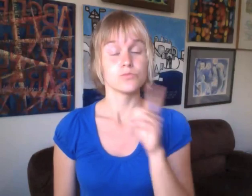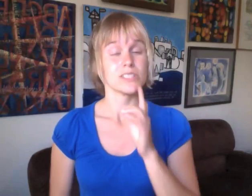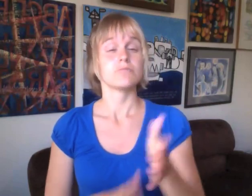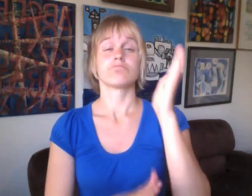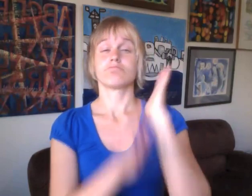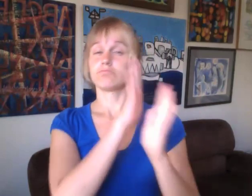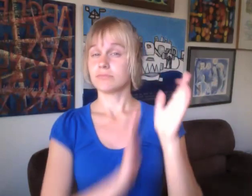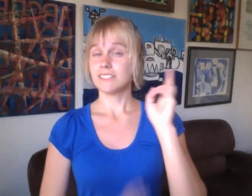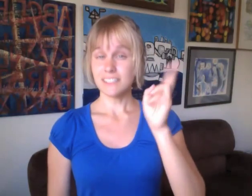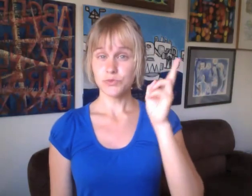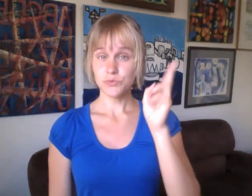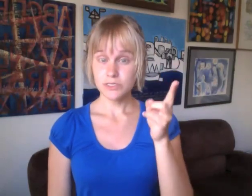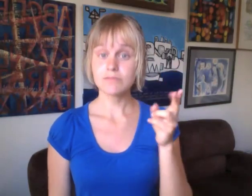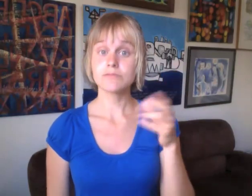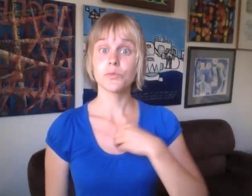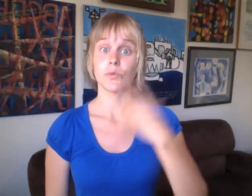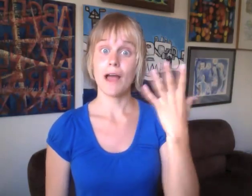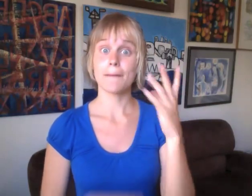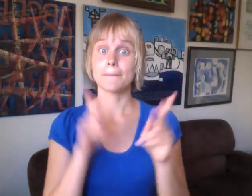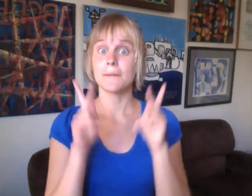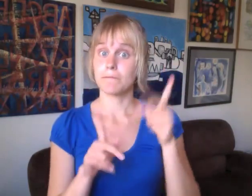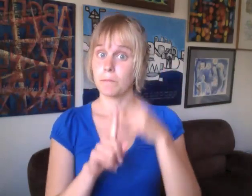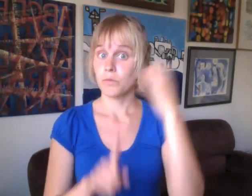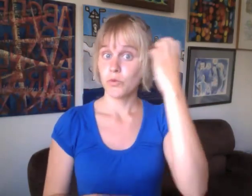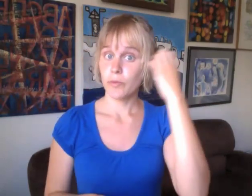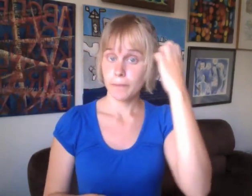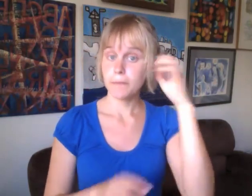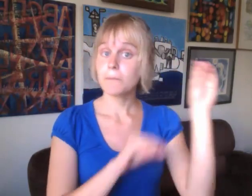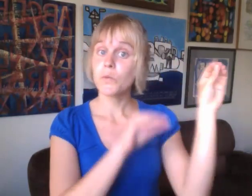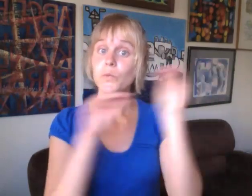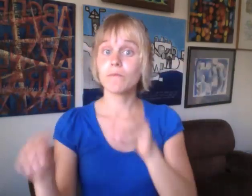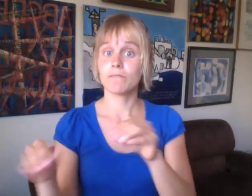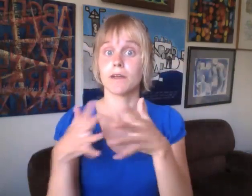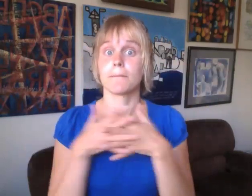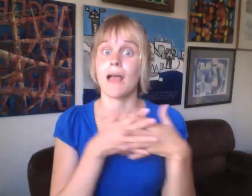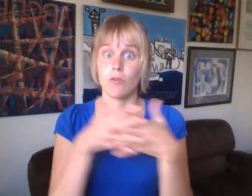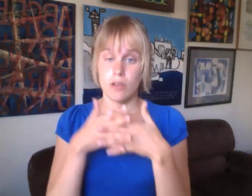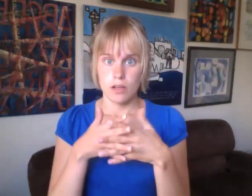When white people moved to the United States from Europe,